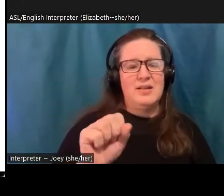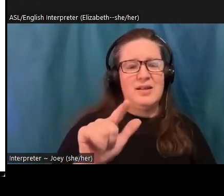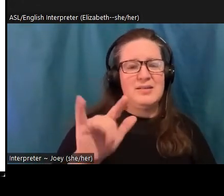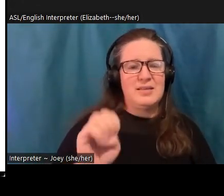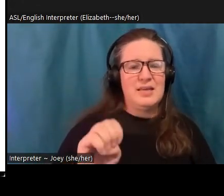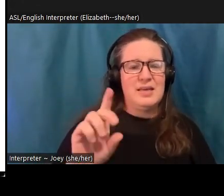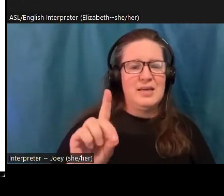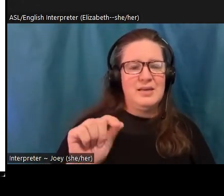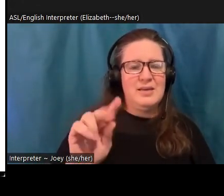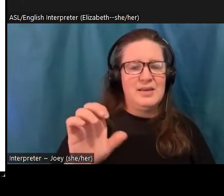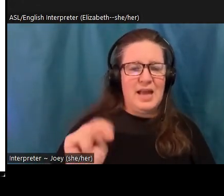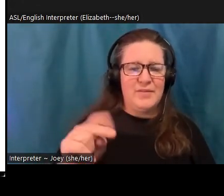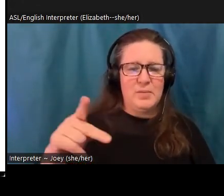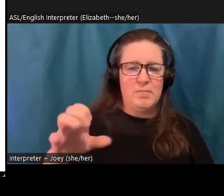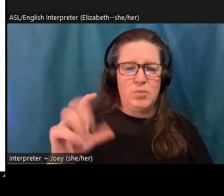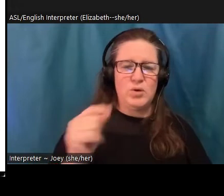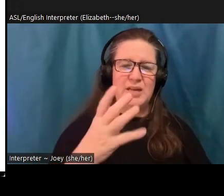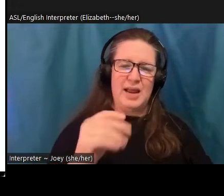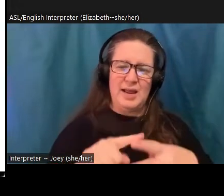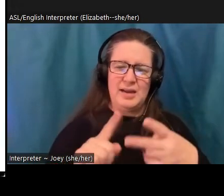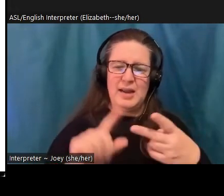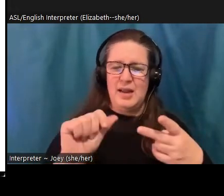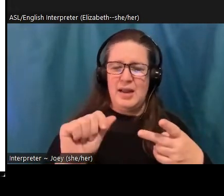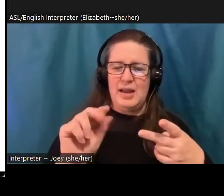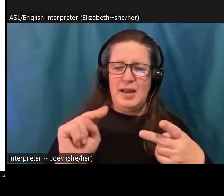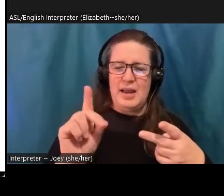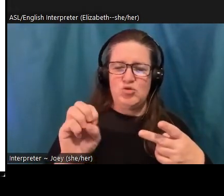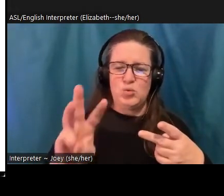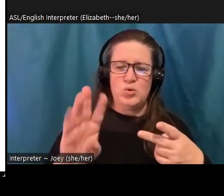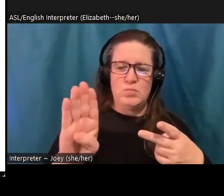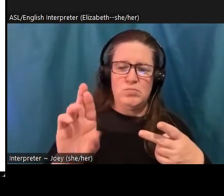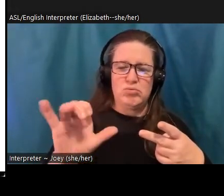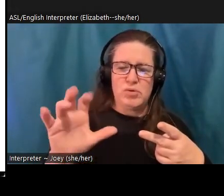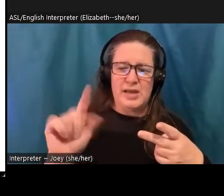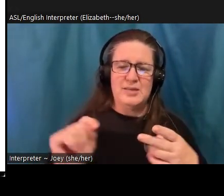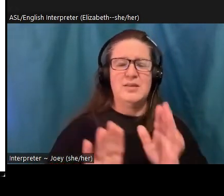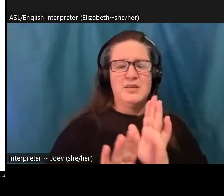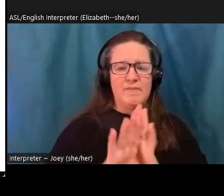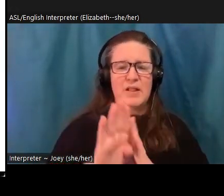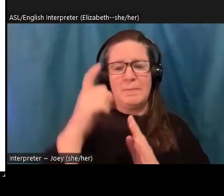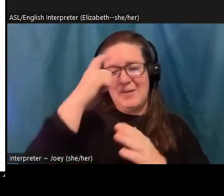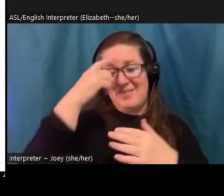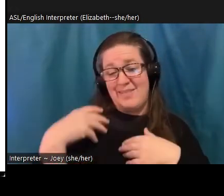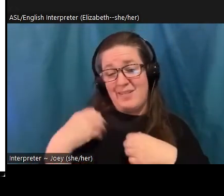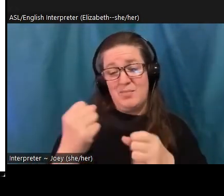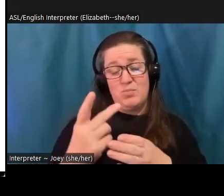health professionals who have developed a handbook for simple practices to build emotional resilience and support the